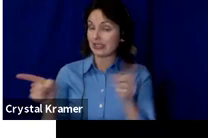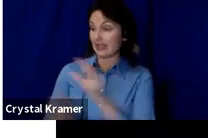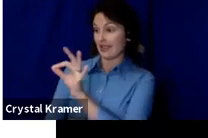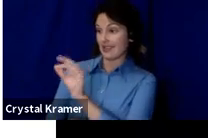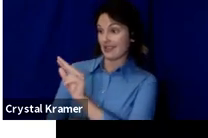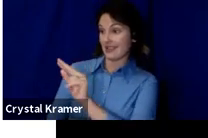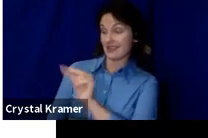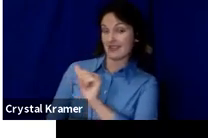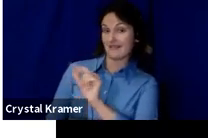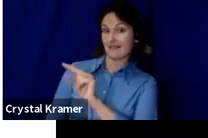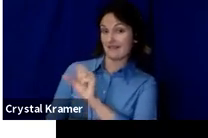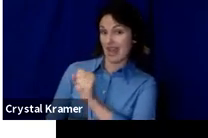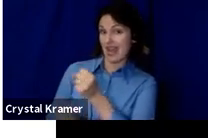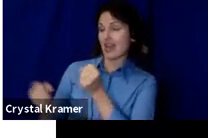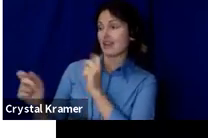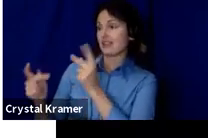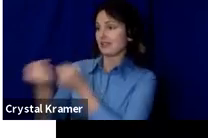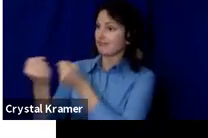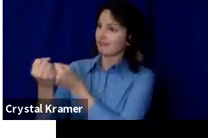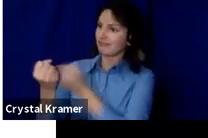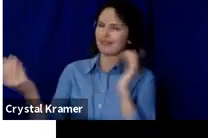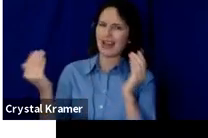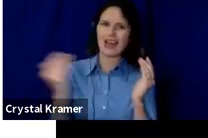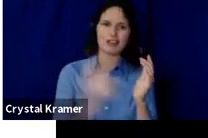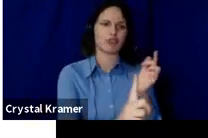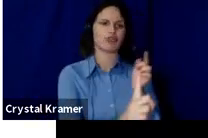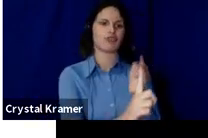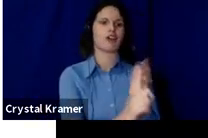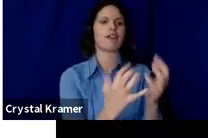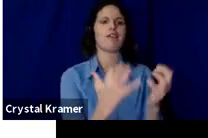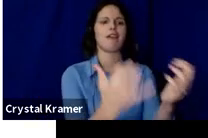You can use both in different ways to support your work.